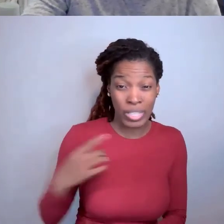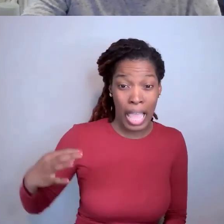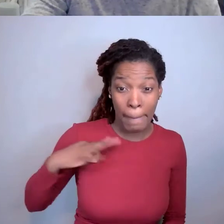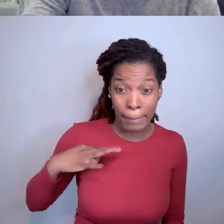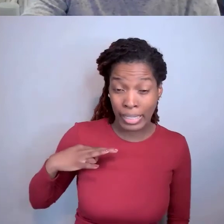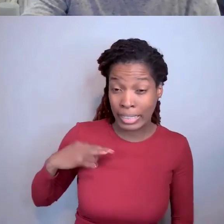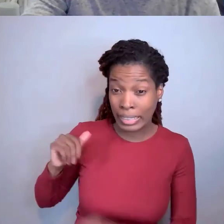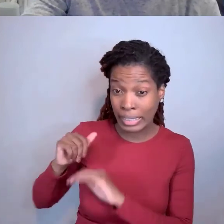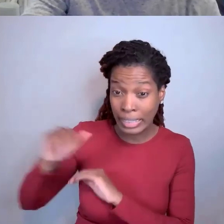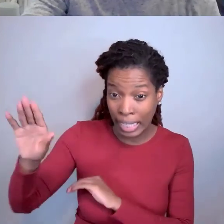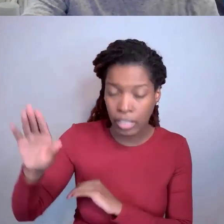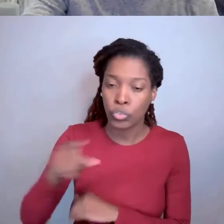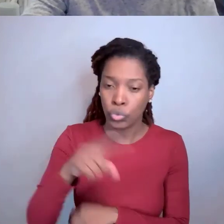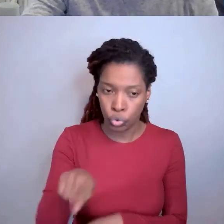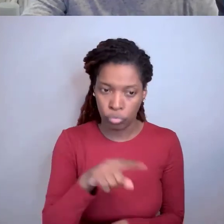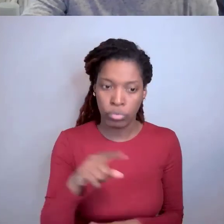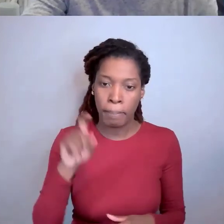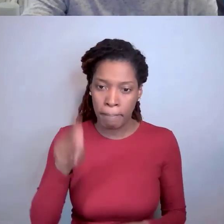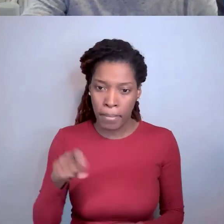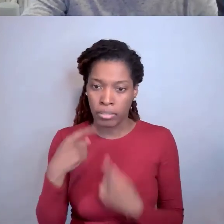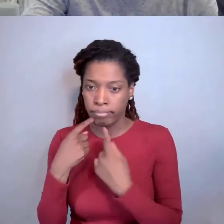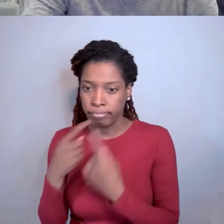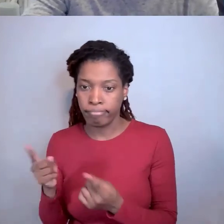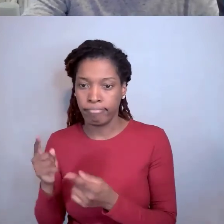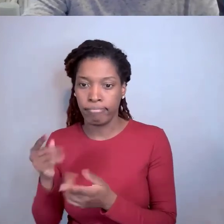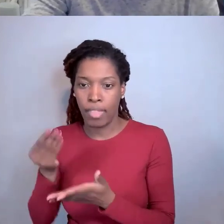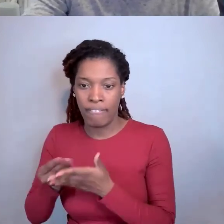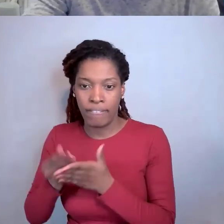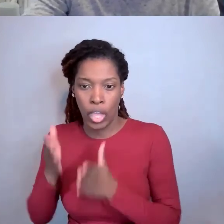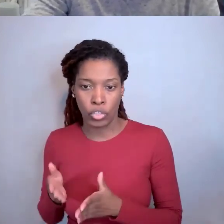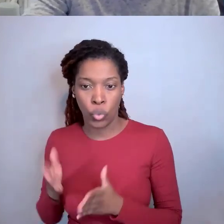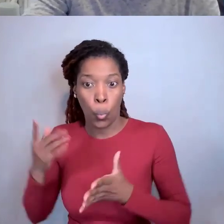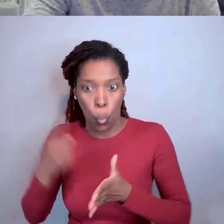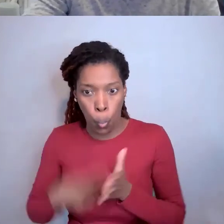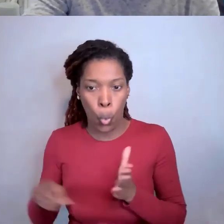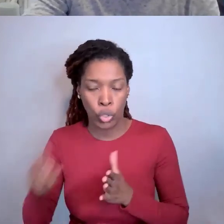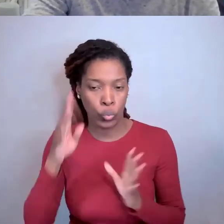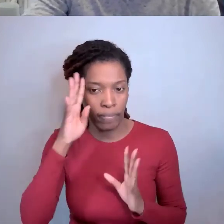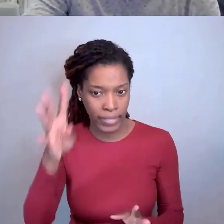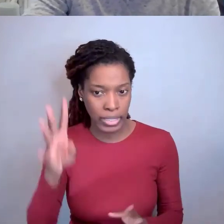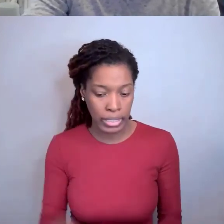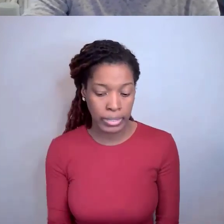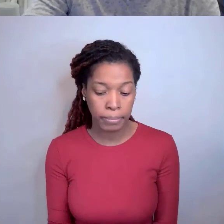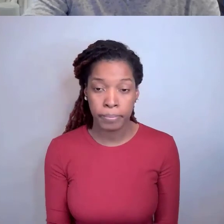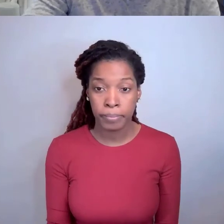you have obligations to tell the funder what it is you invented. So if that's the situation,